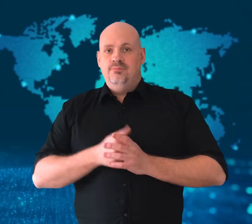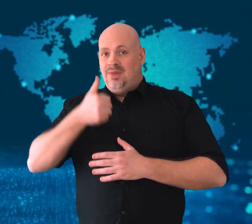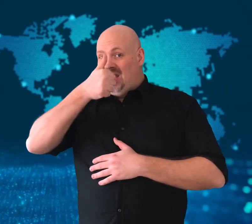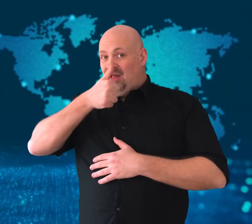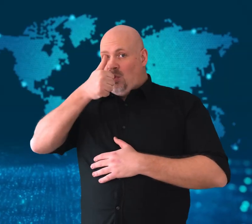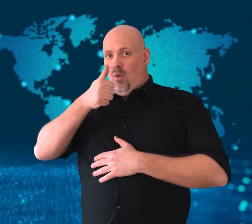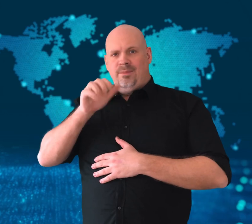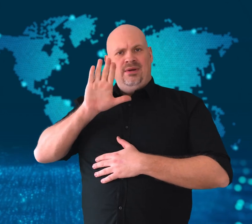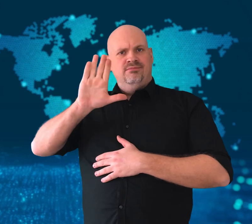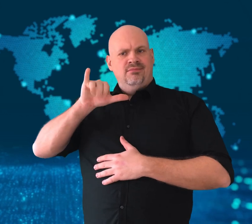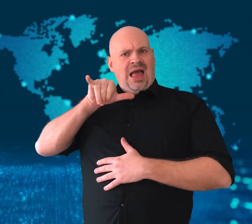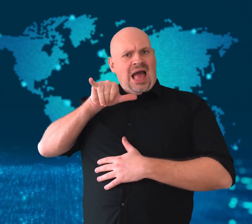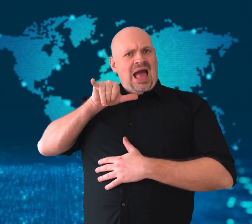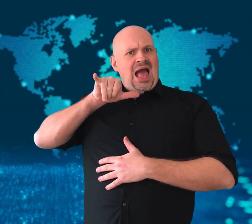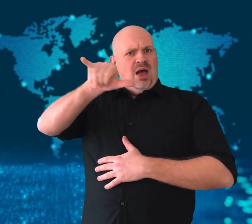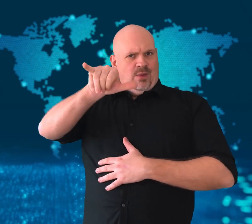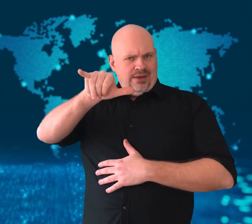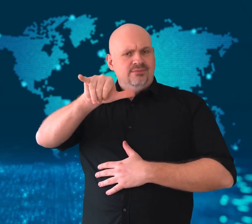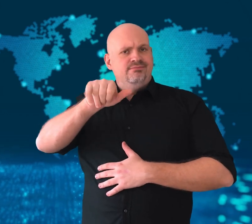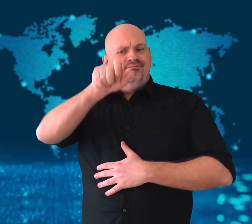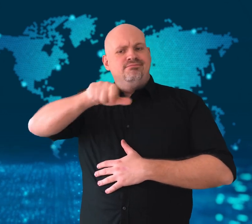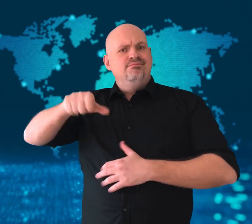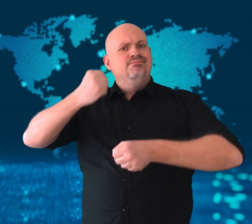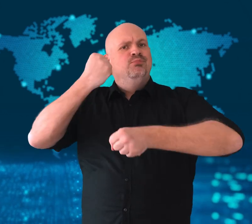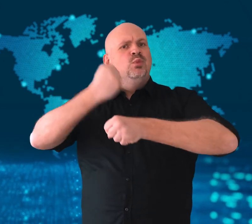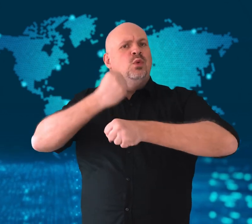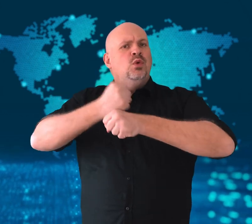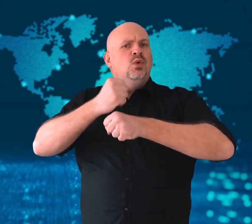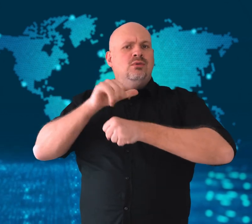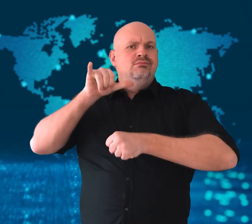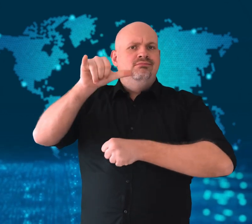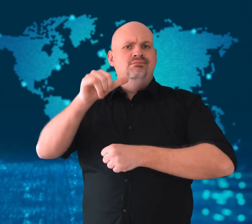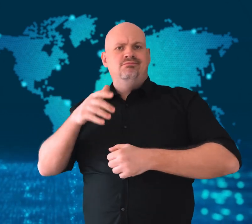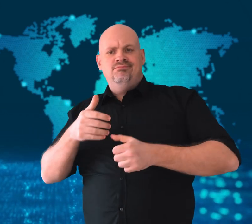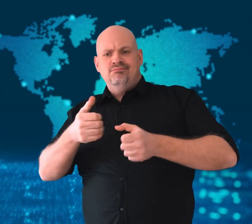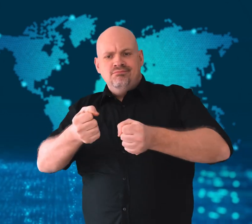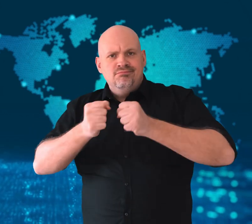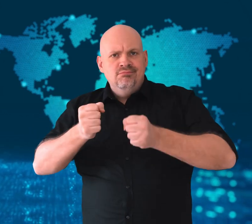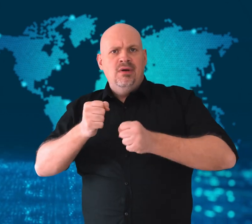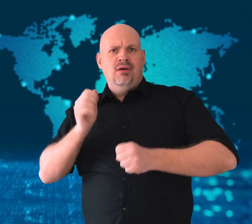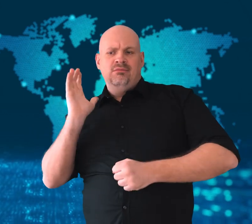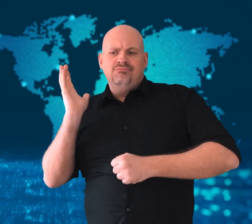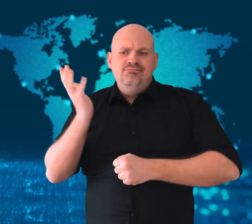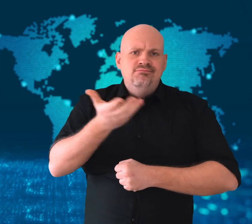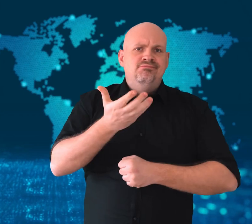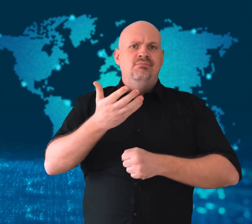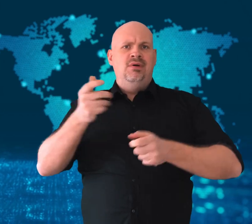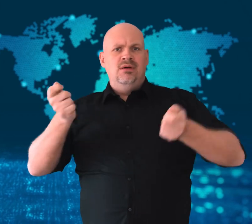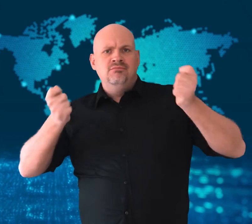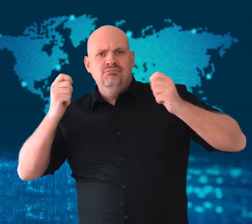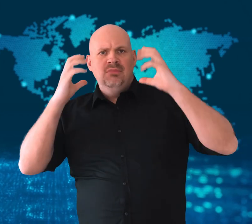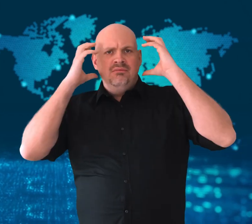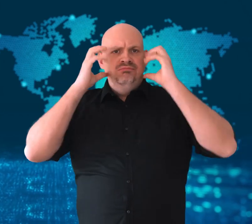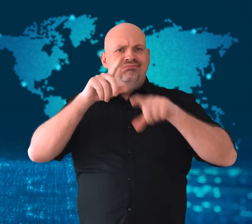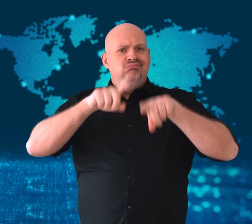[Gavin]: Staff working at Ethiopia Airways are fleeing the country